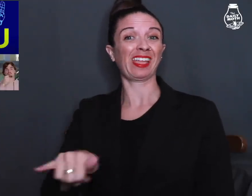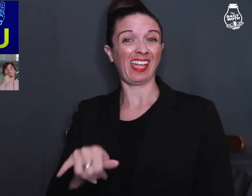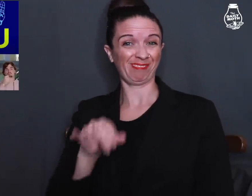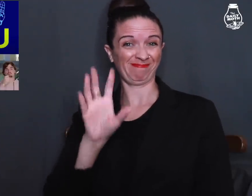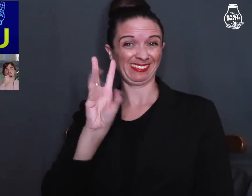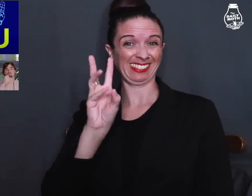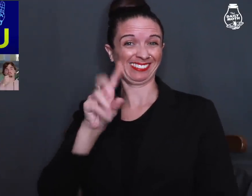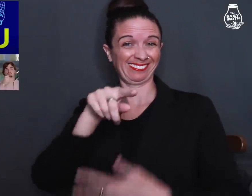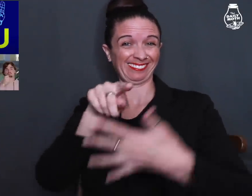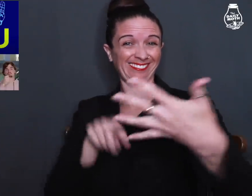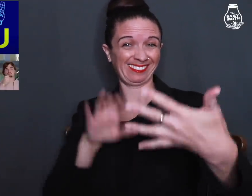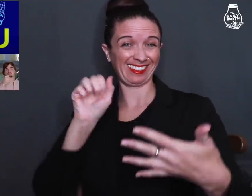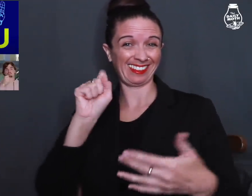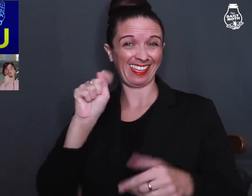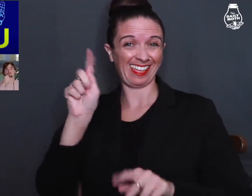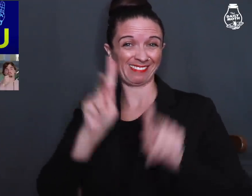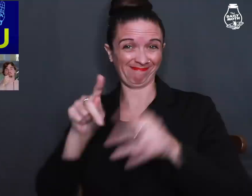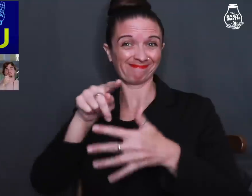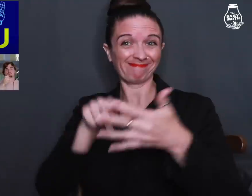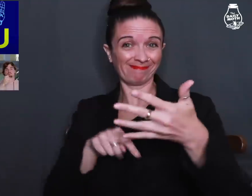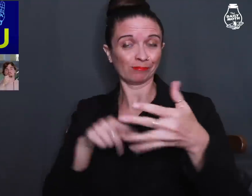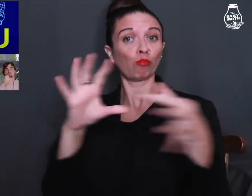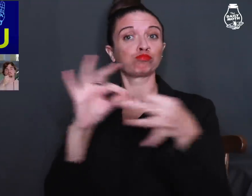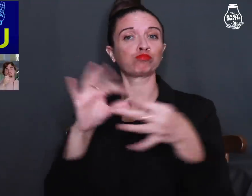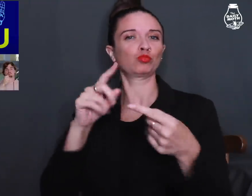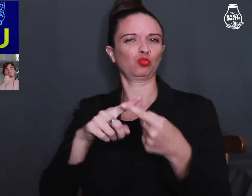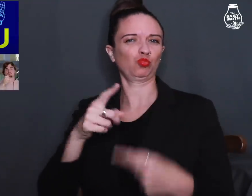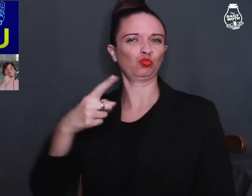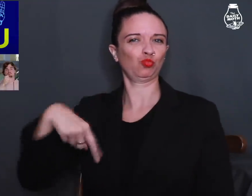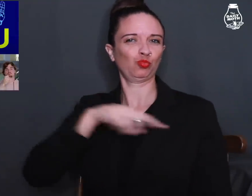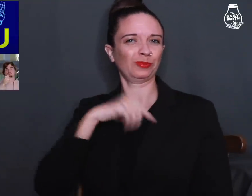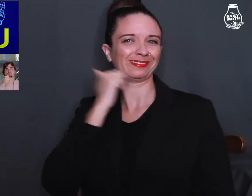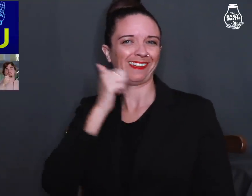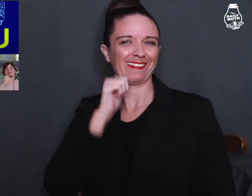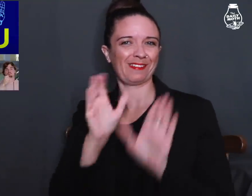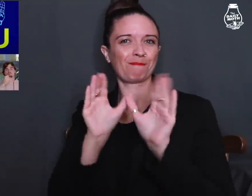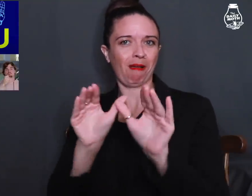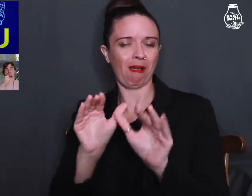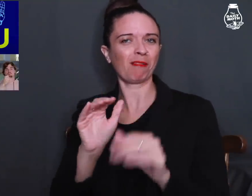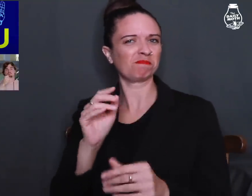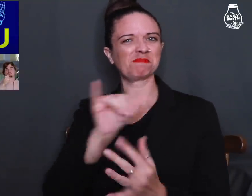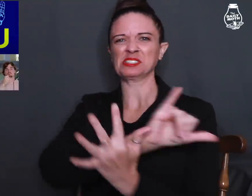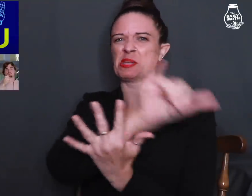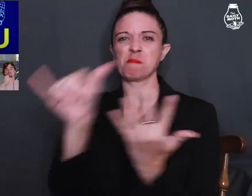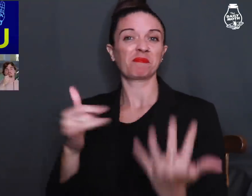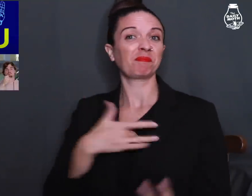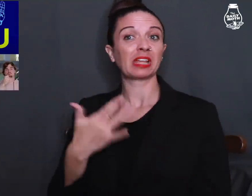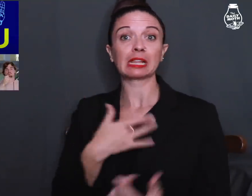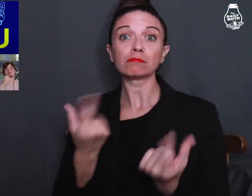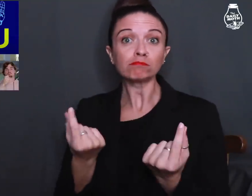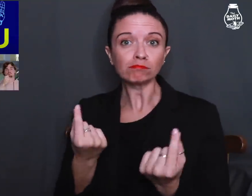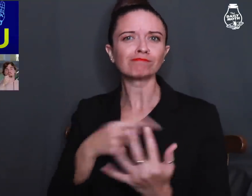The 6 cast members expressed to the Daily Moth similar feelings